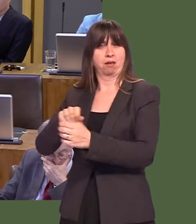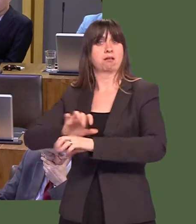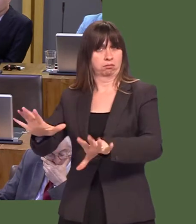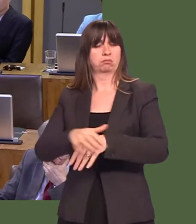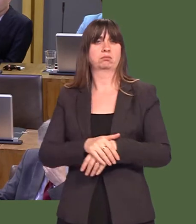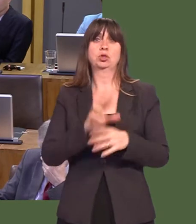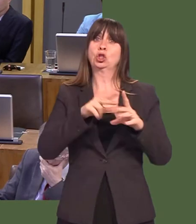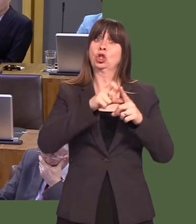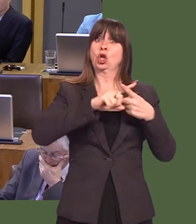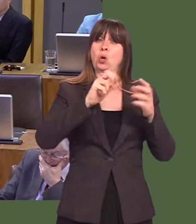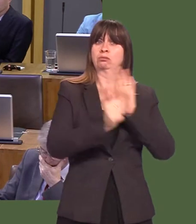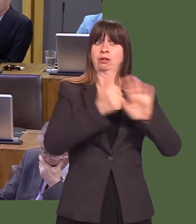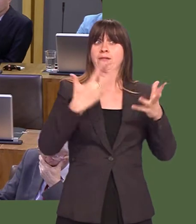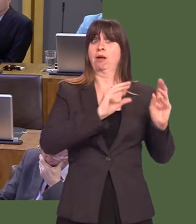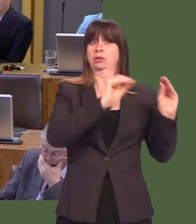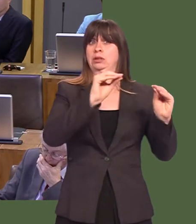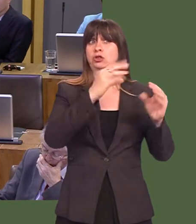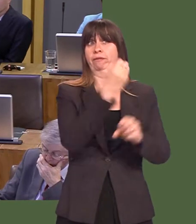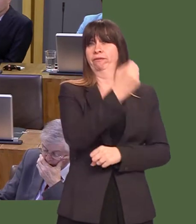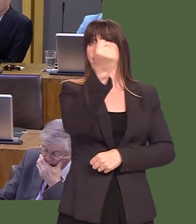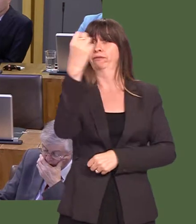Many schools have already introduced coding skills into the classroom.